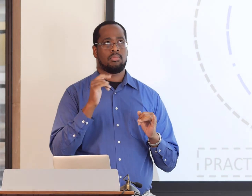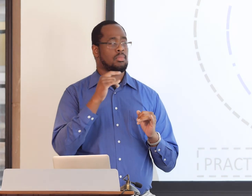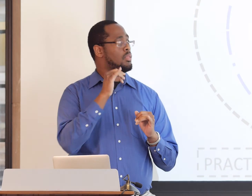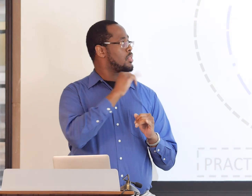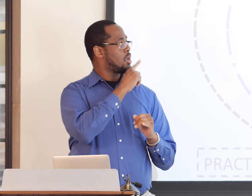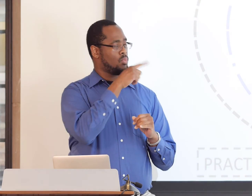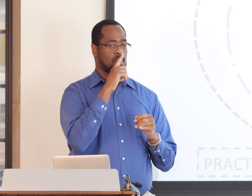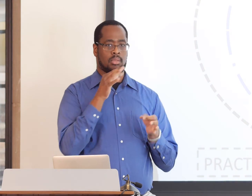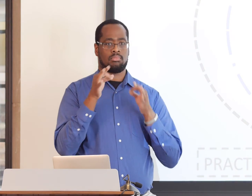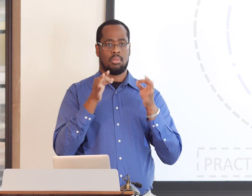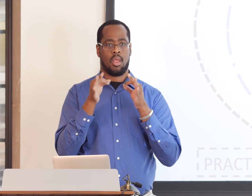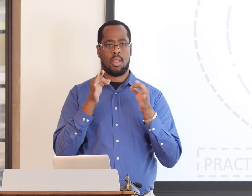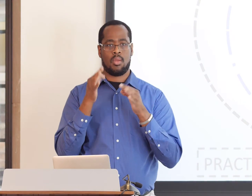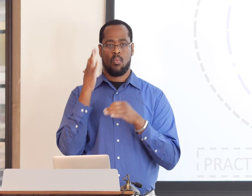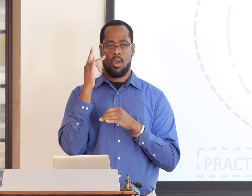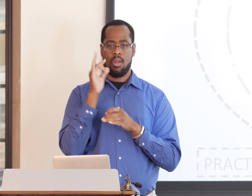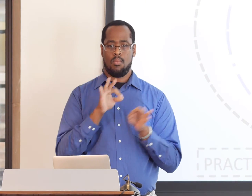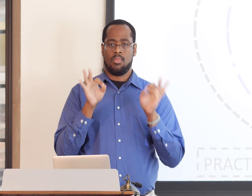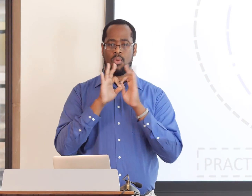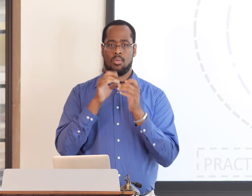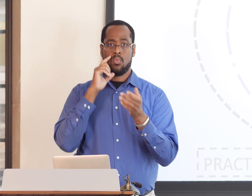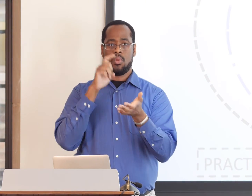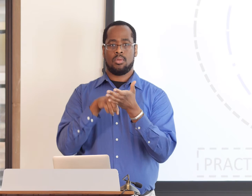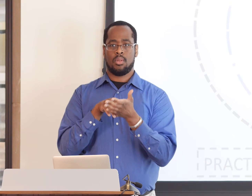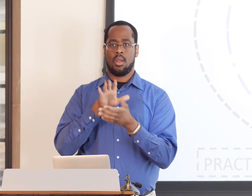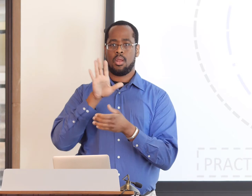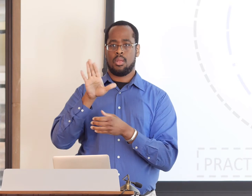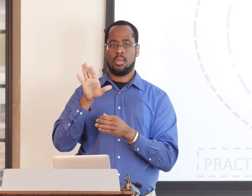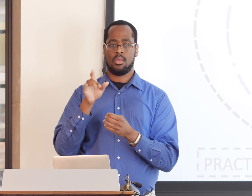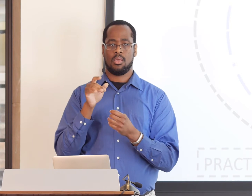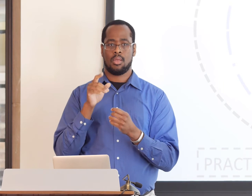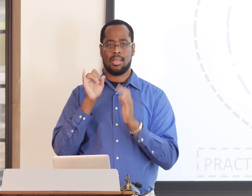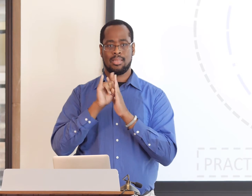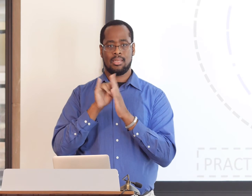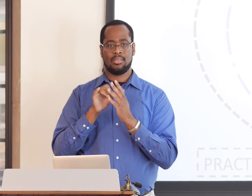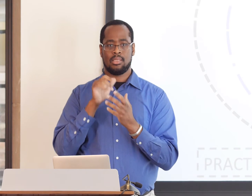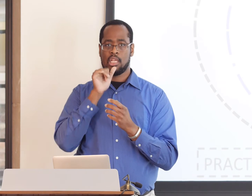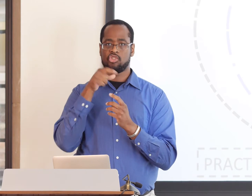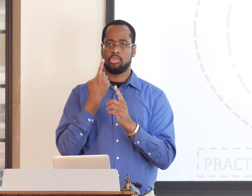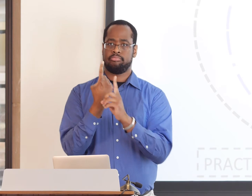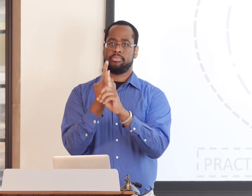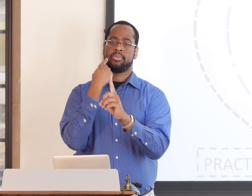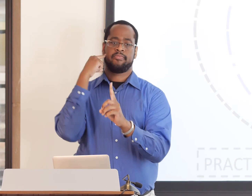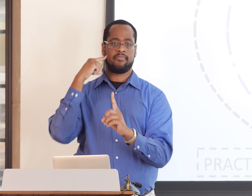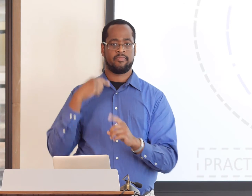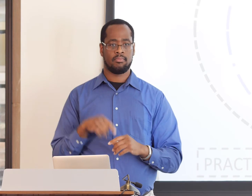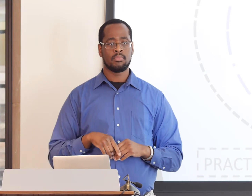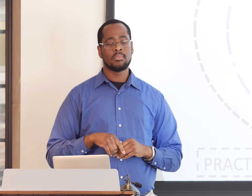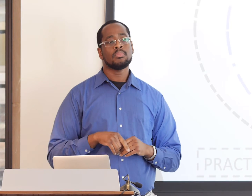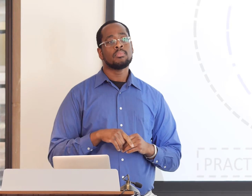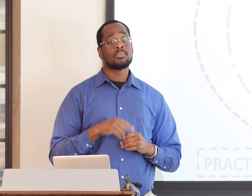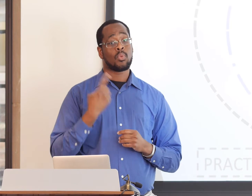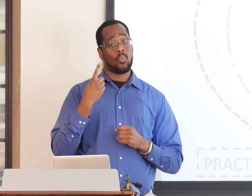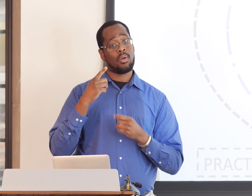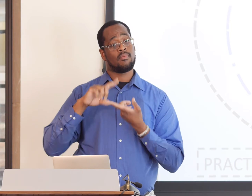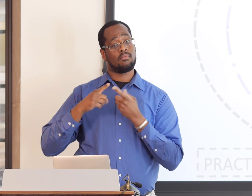I'd like to provide an example that explains why this is important and why it's important to recognize all identities